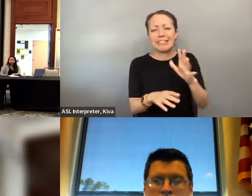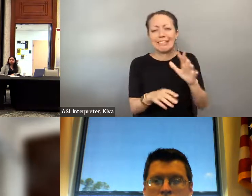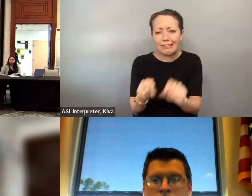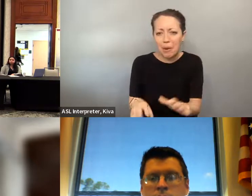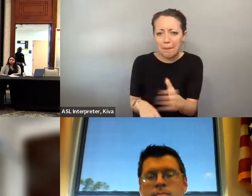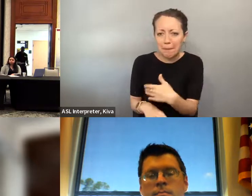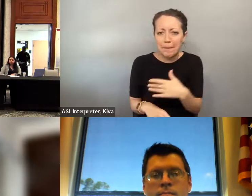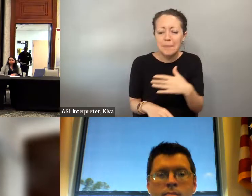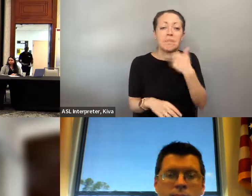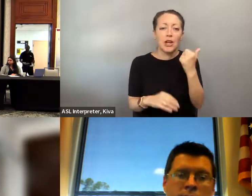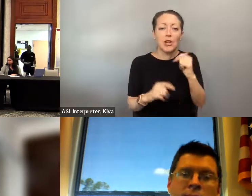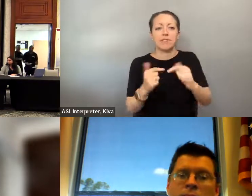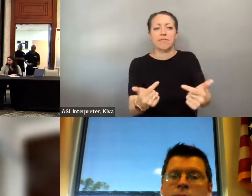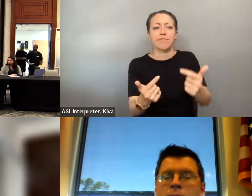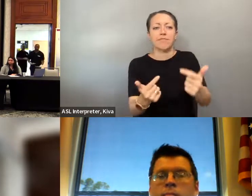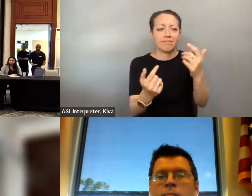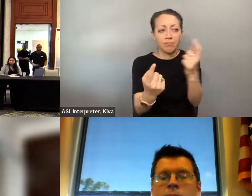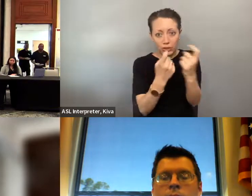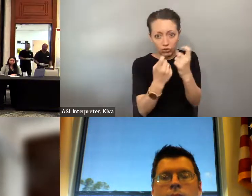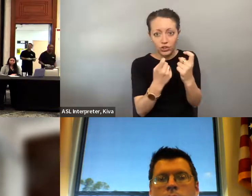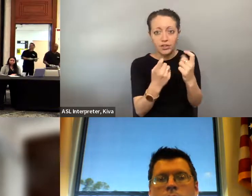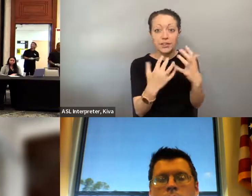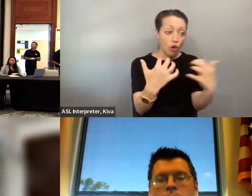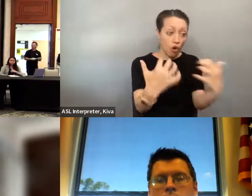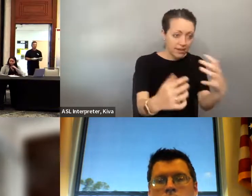first voting experience was. So for the sake of time we're going to skip that final question and move on to some